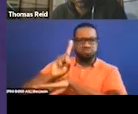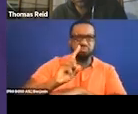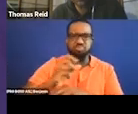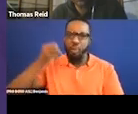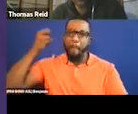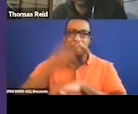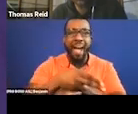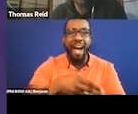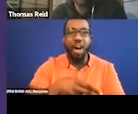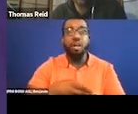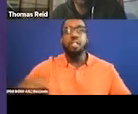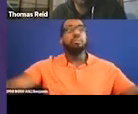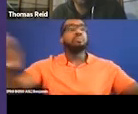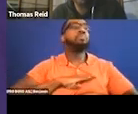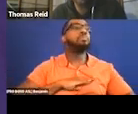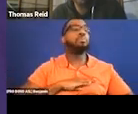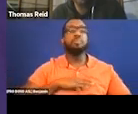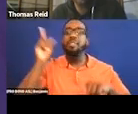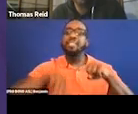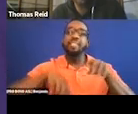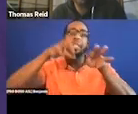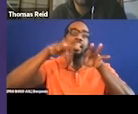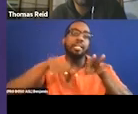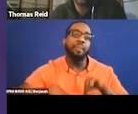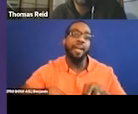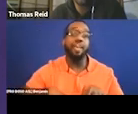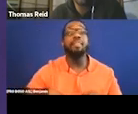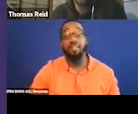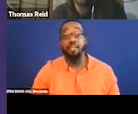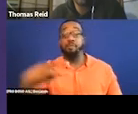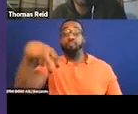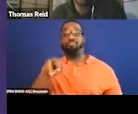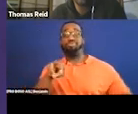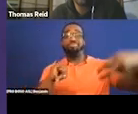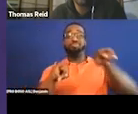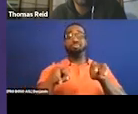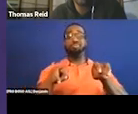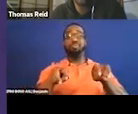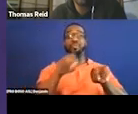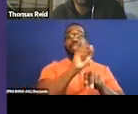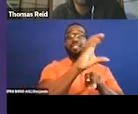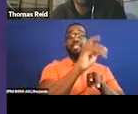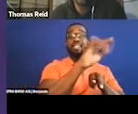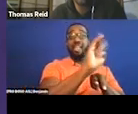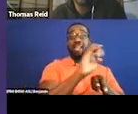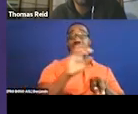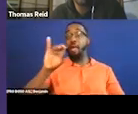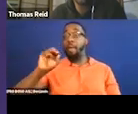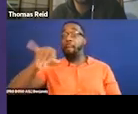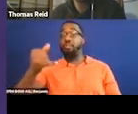into words. On the bench Michael and Scottie dap. It's all over.